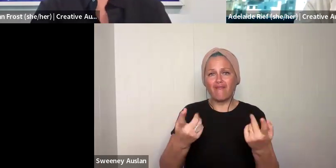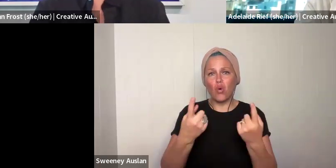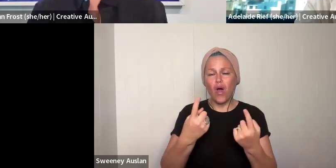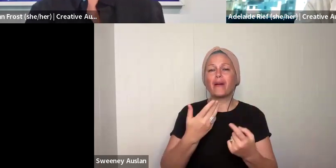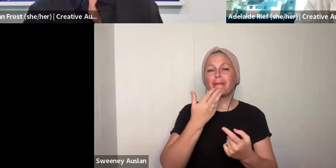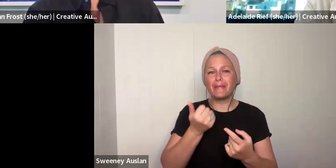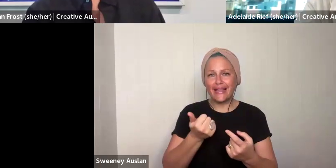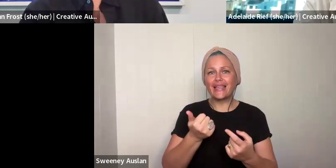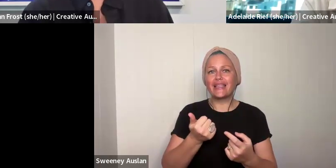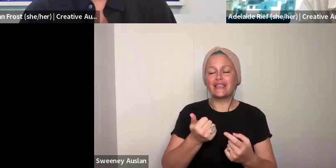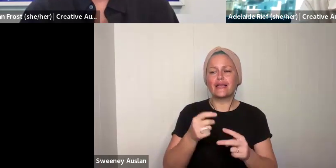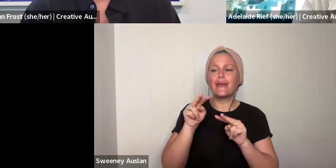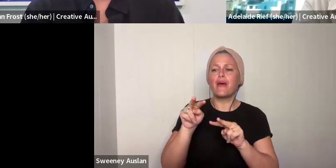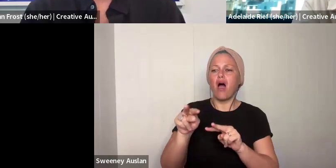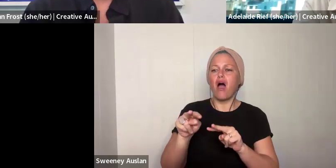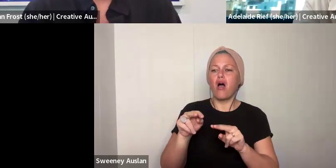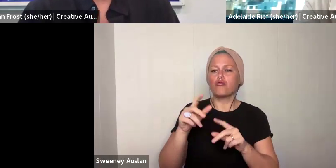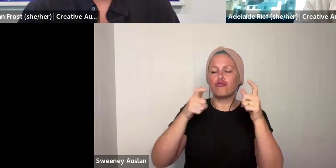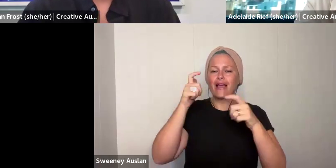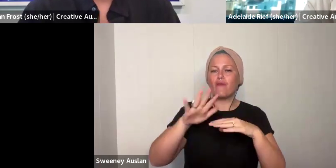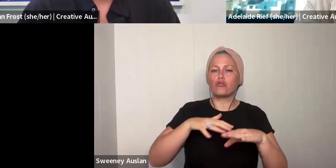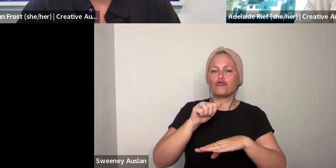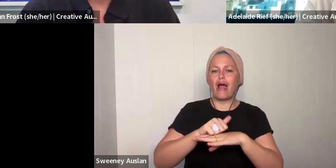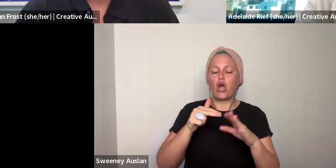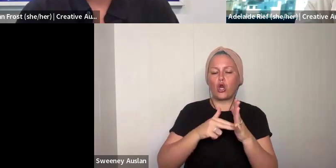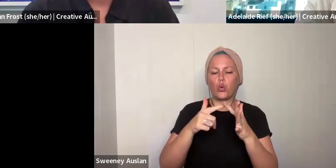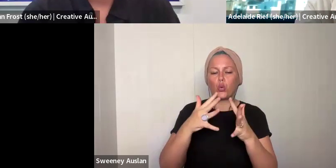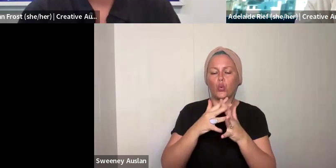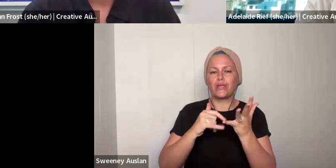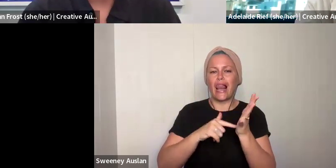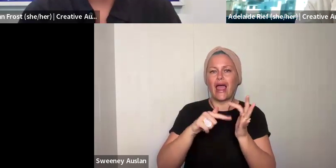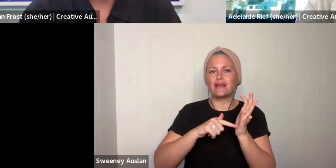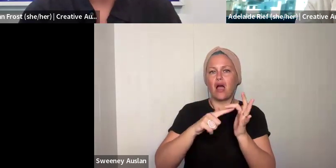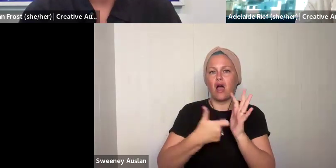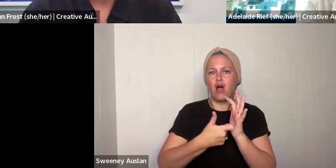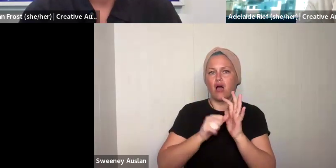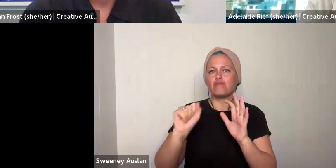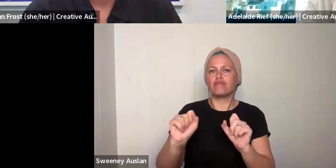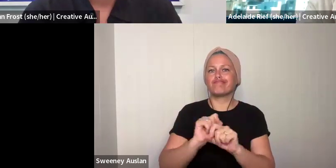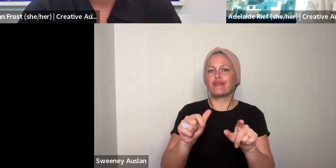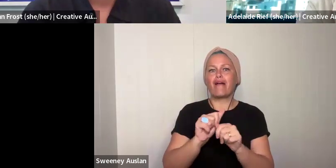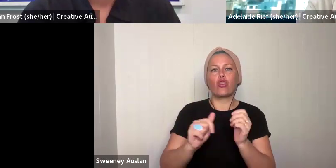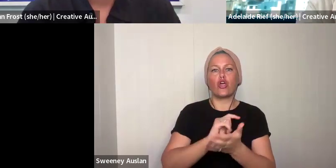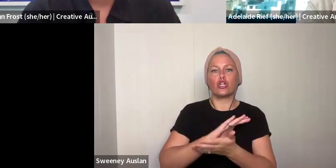to please keep an eye on the Creative Australia